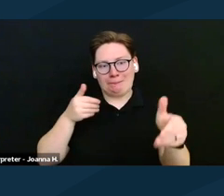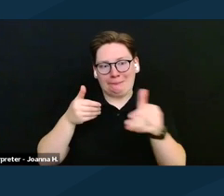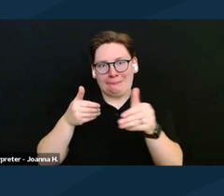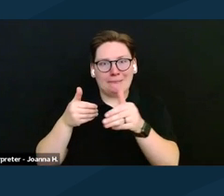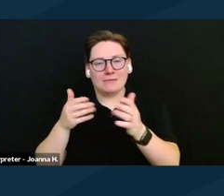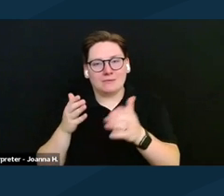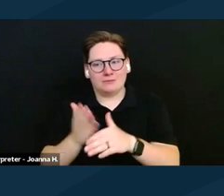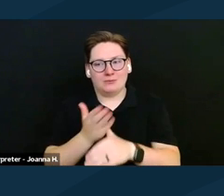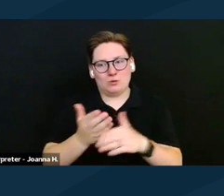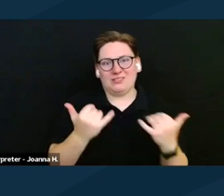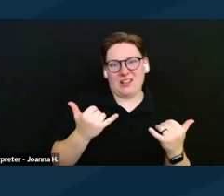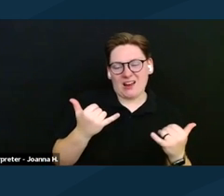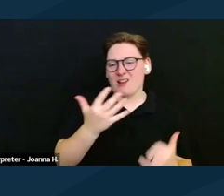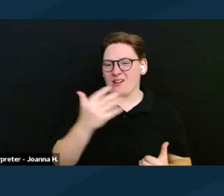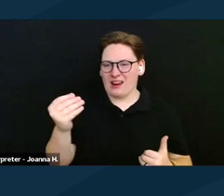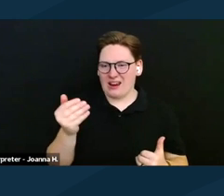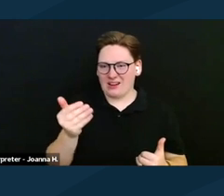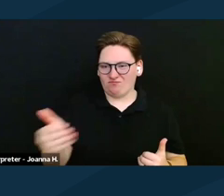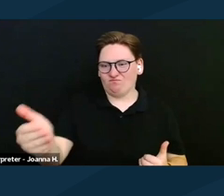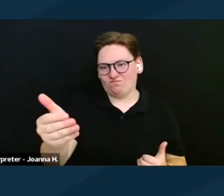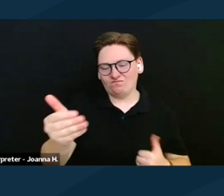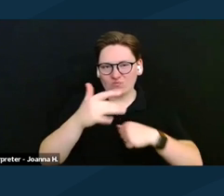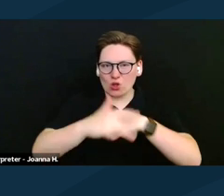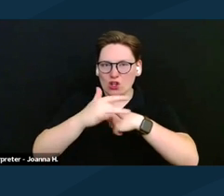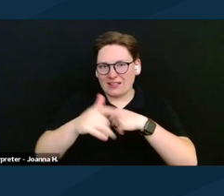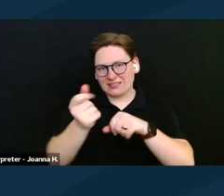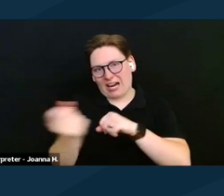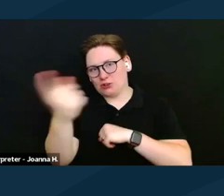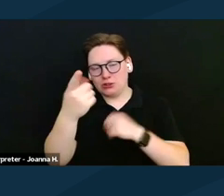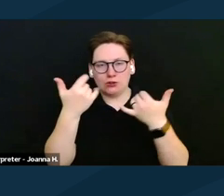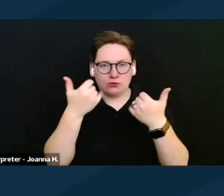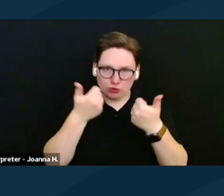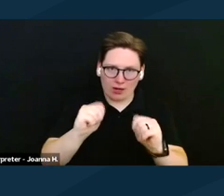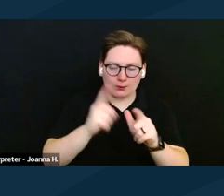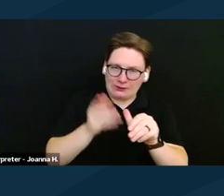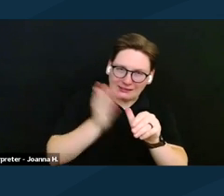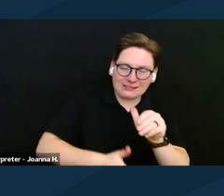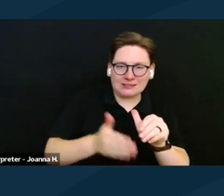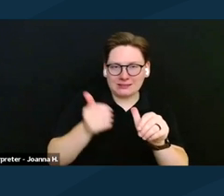between now and early next year to try and get this bill passed this Congress.